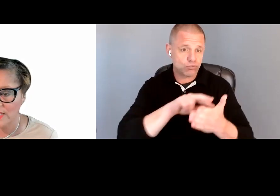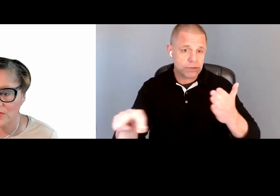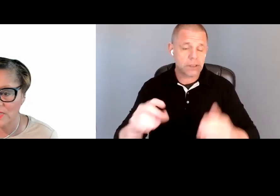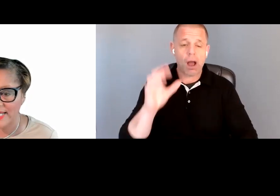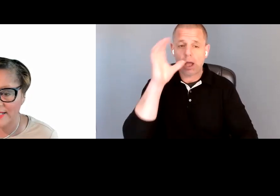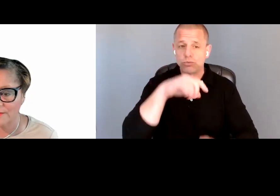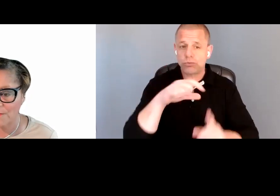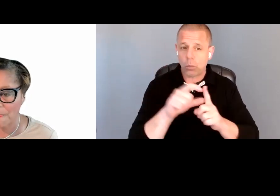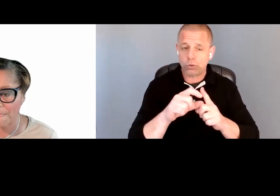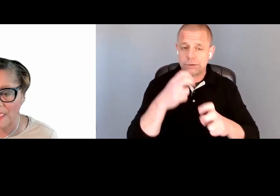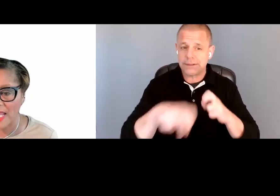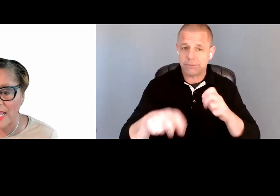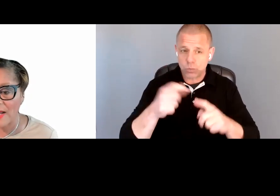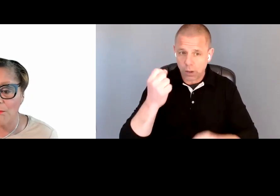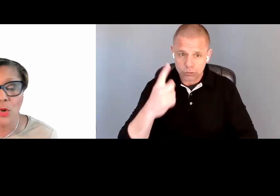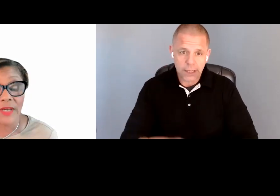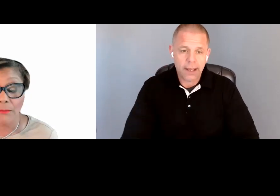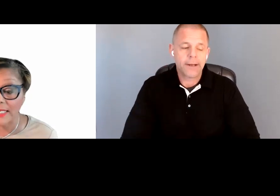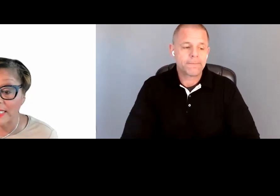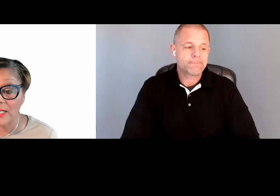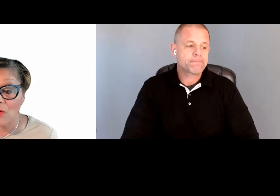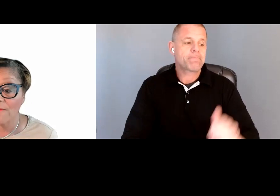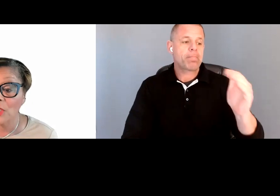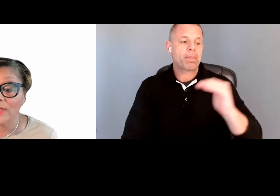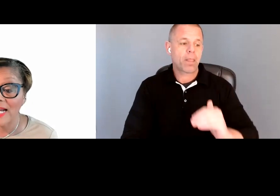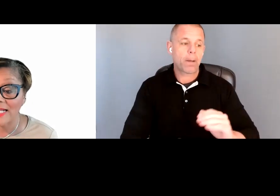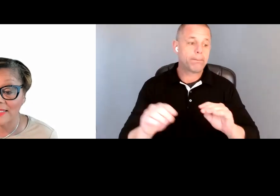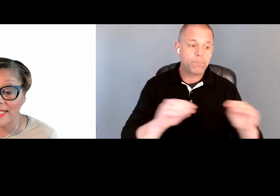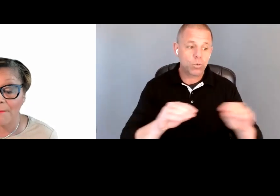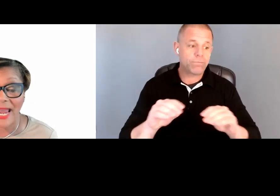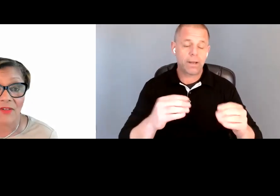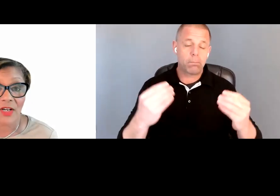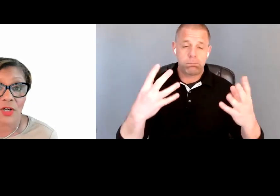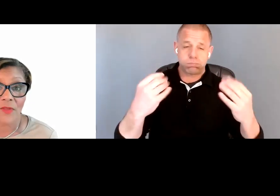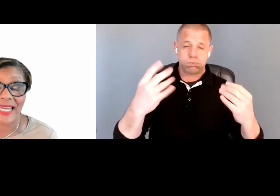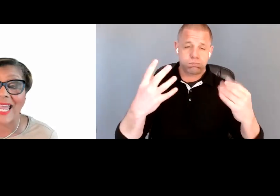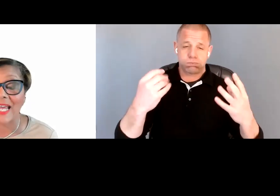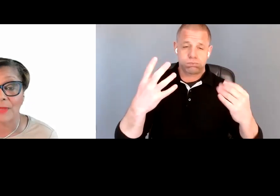to understand. Moving, blinking, or flickering content and background audio that cannot be